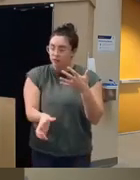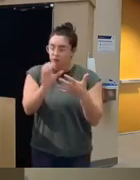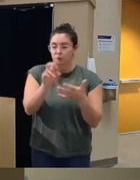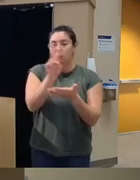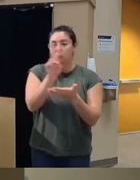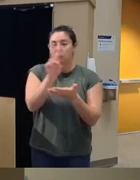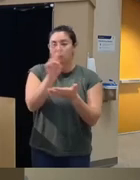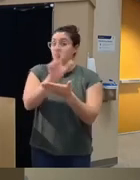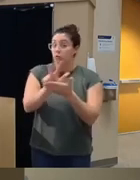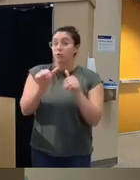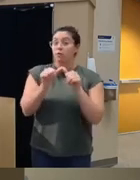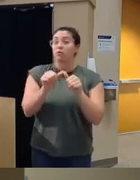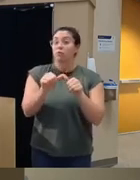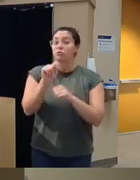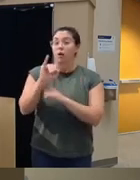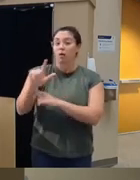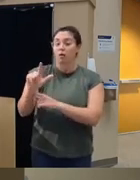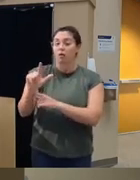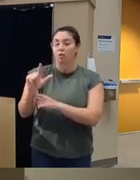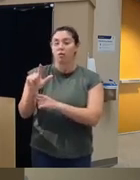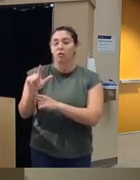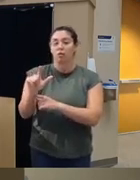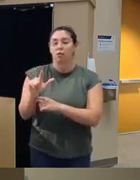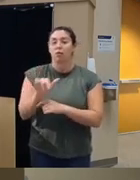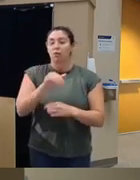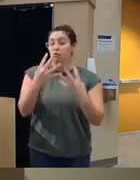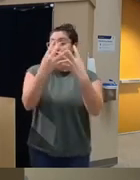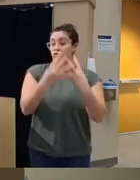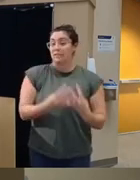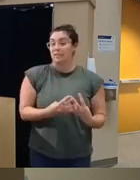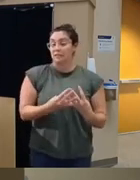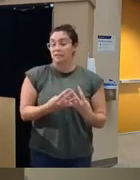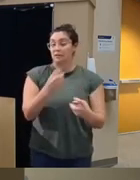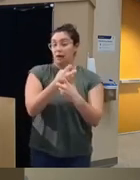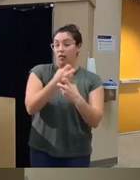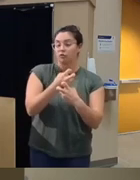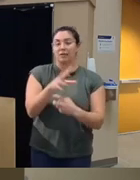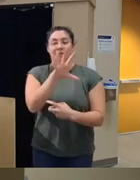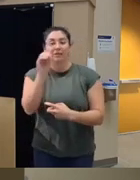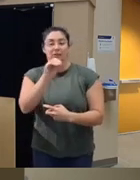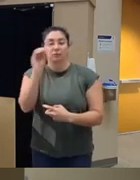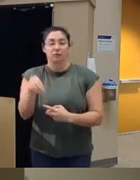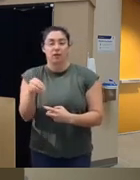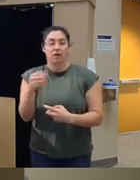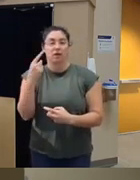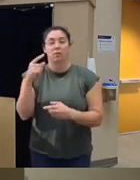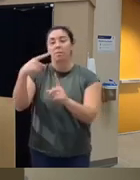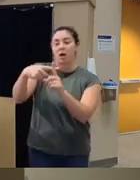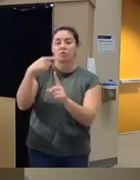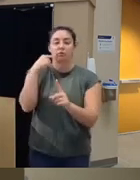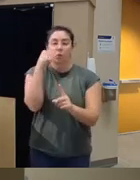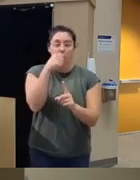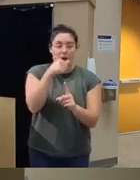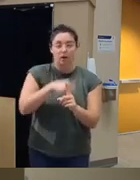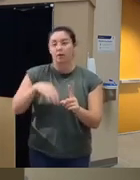into the trial their urine toxicology screens 50% of them were positive for cocaine or marijuana so